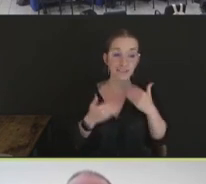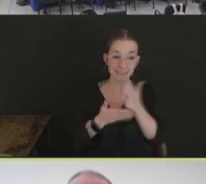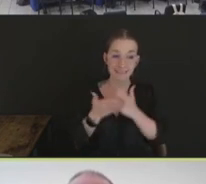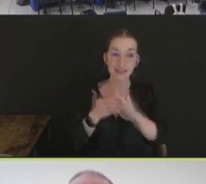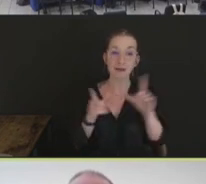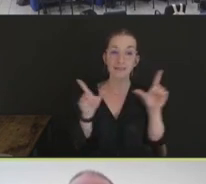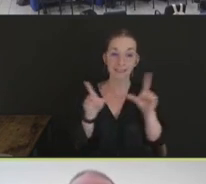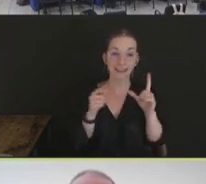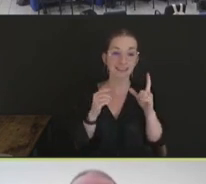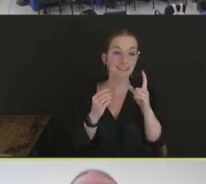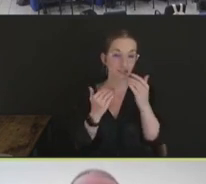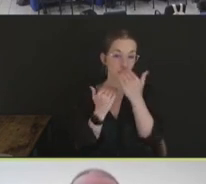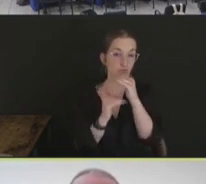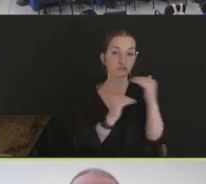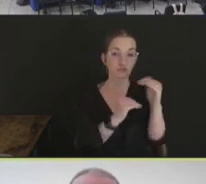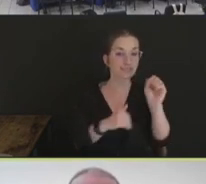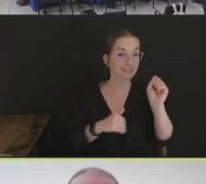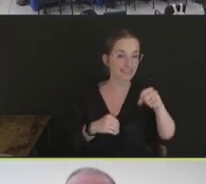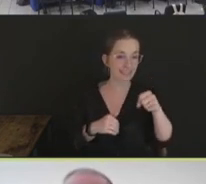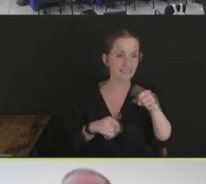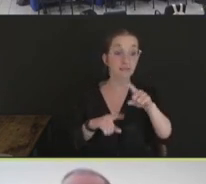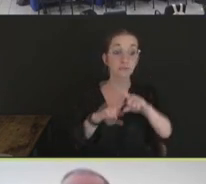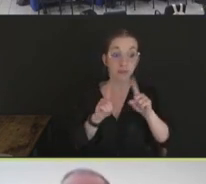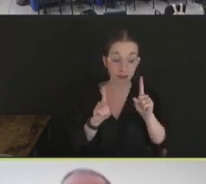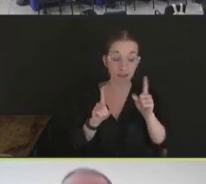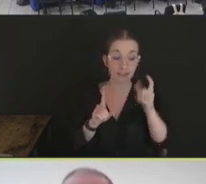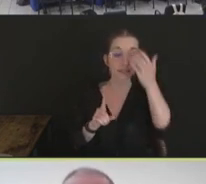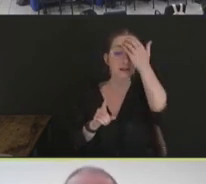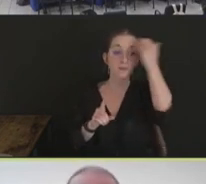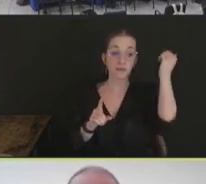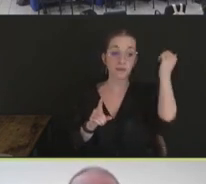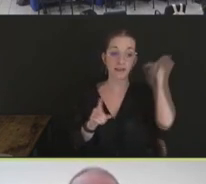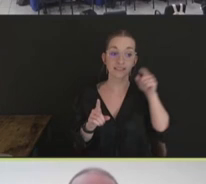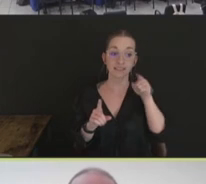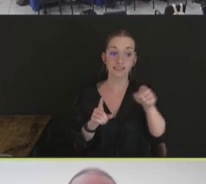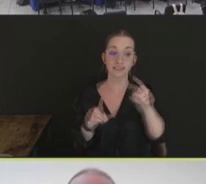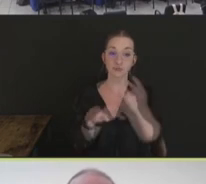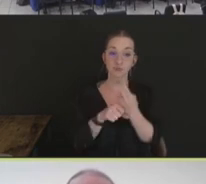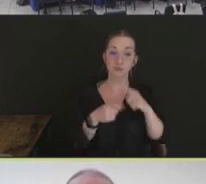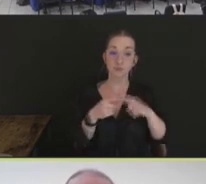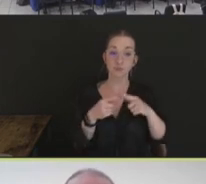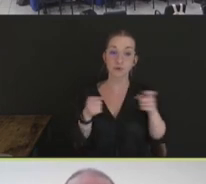vaccines in the United States are used to control a disease, they do have certain restrictions that